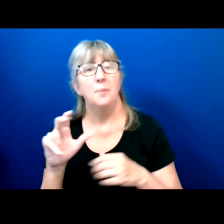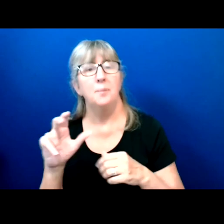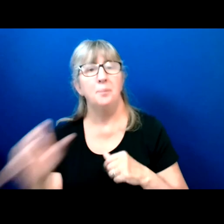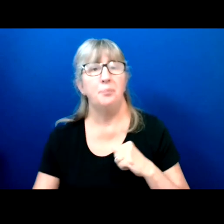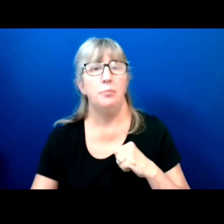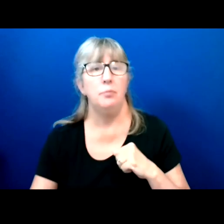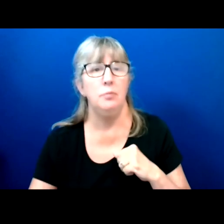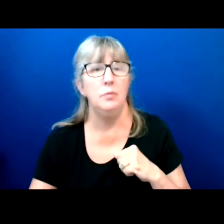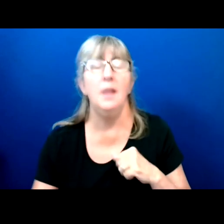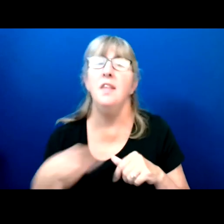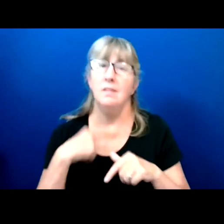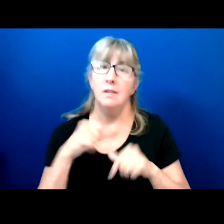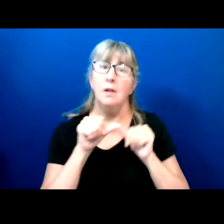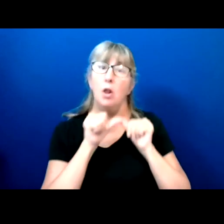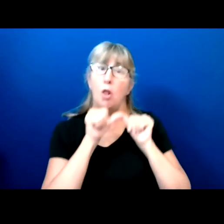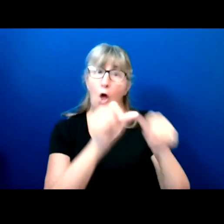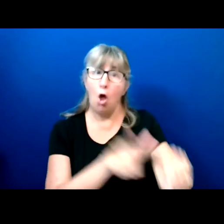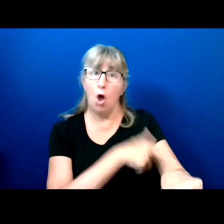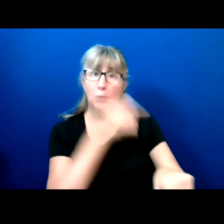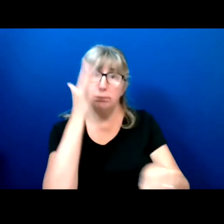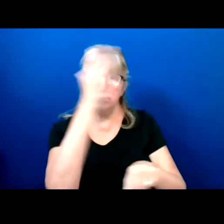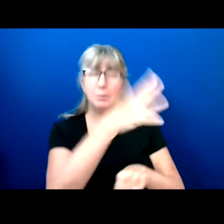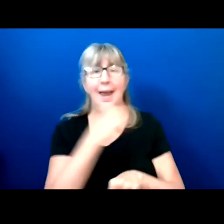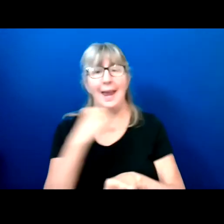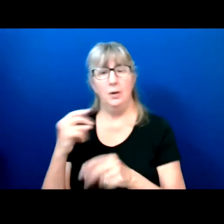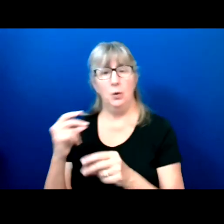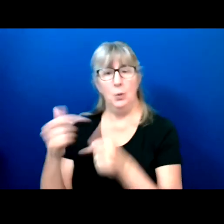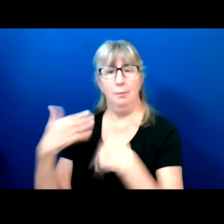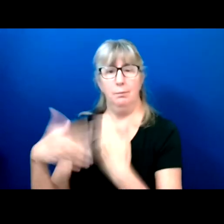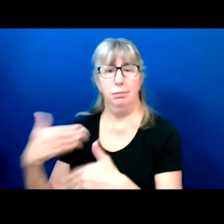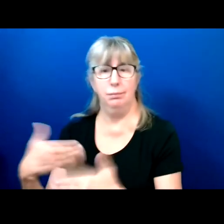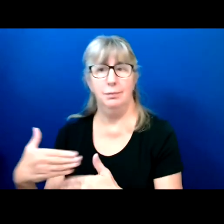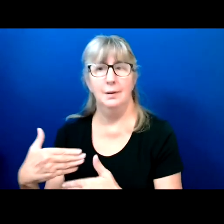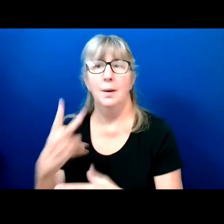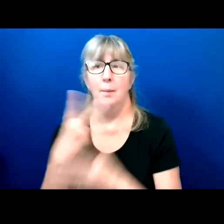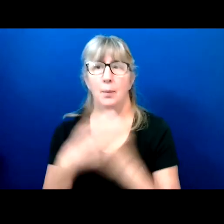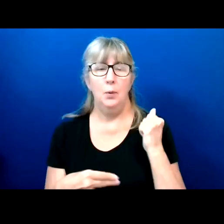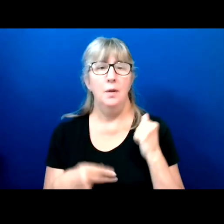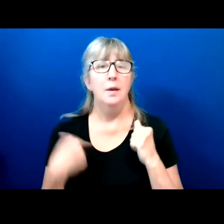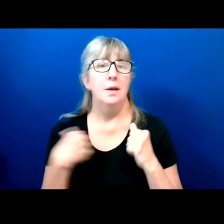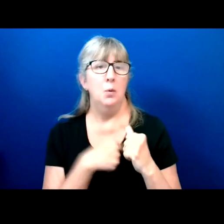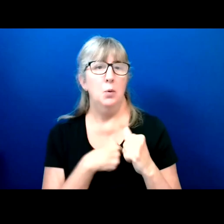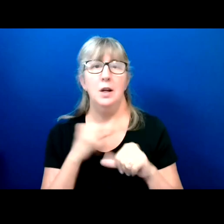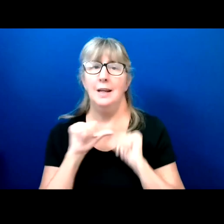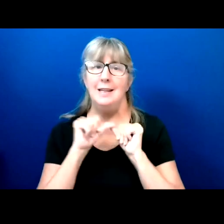And we are going to change the shape of our nation as we run towards the finish line. Thank you so much.